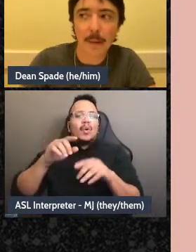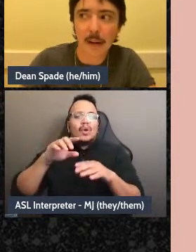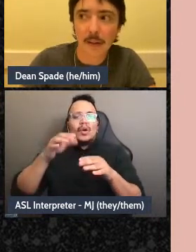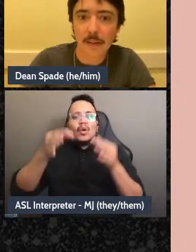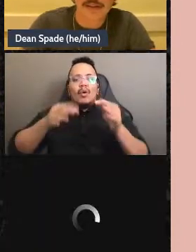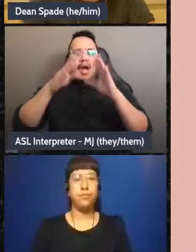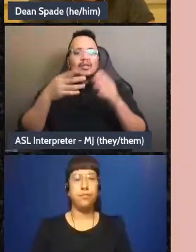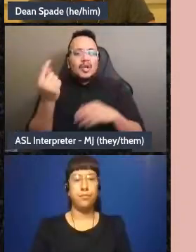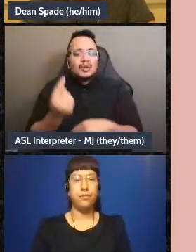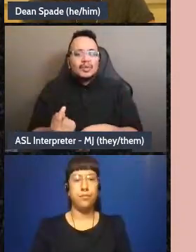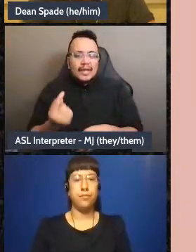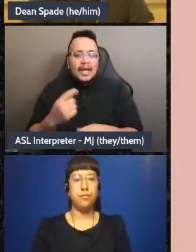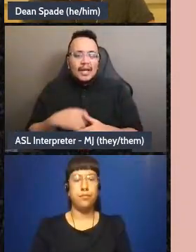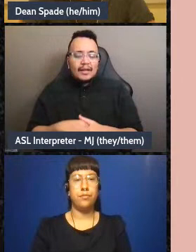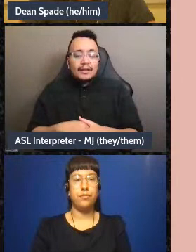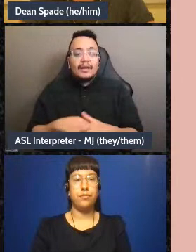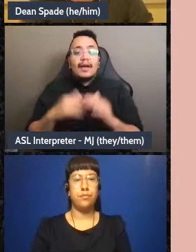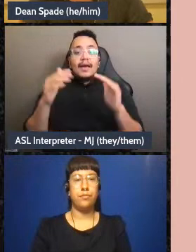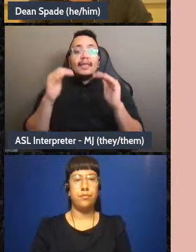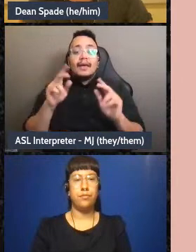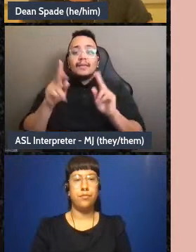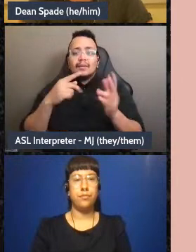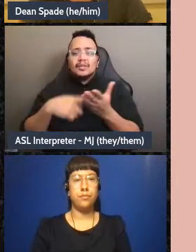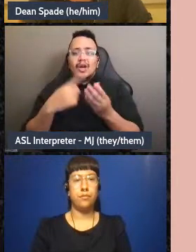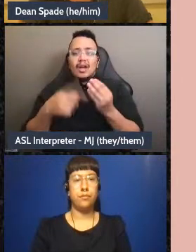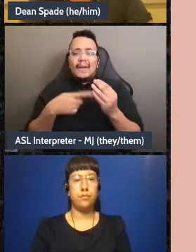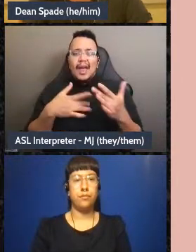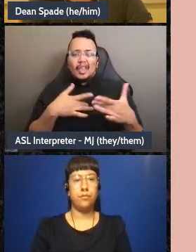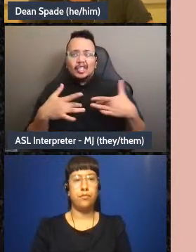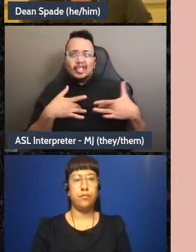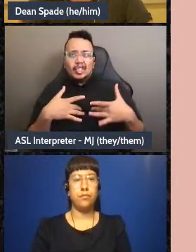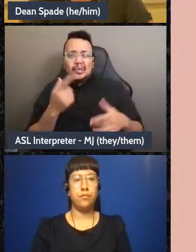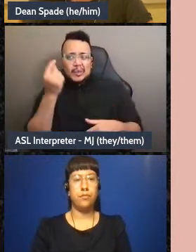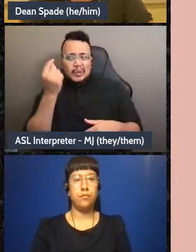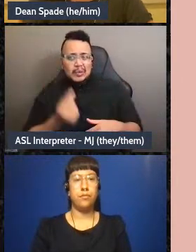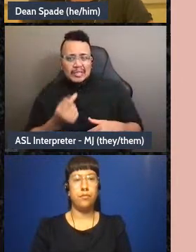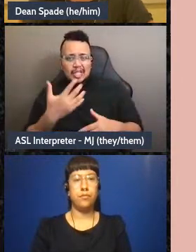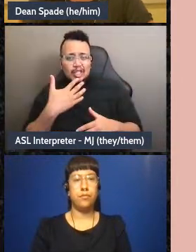about concerns, like, I don't know, “Tuesdays is you know actually the day that court's only open